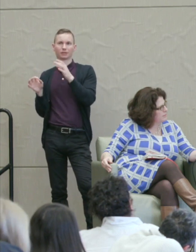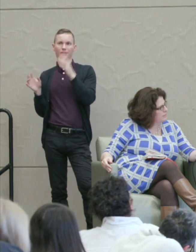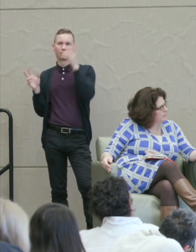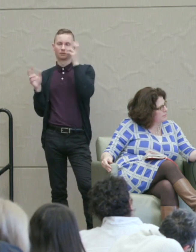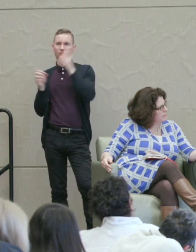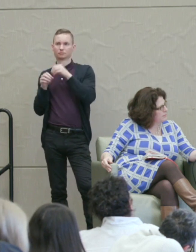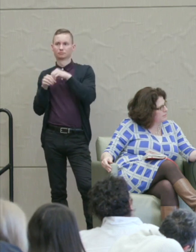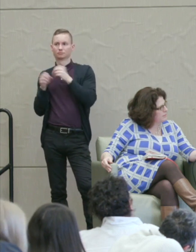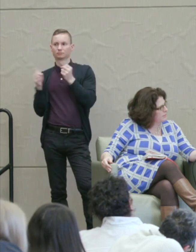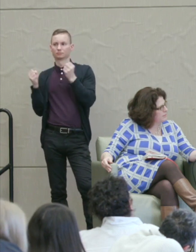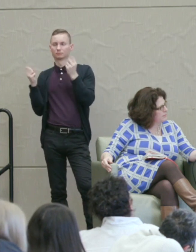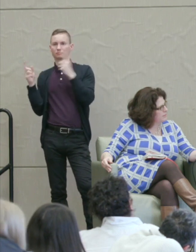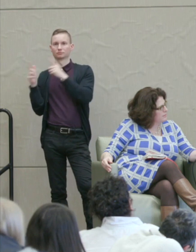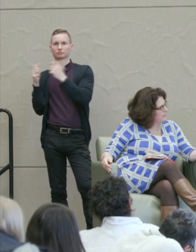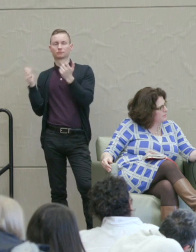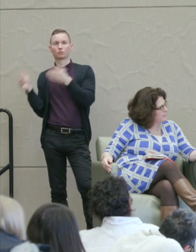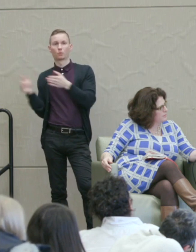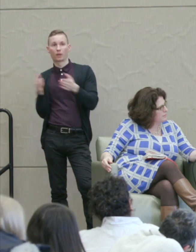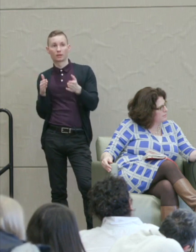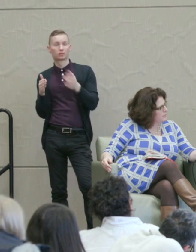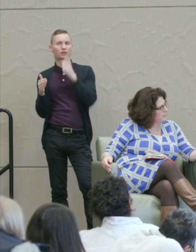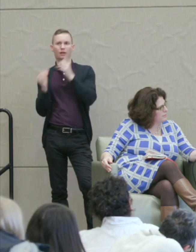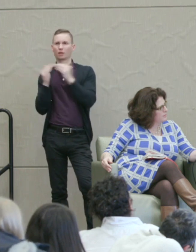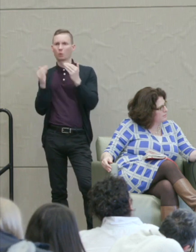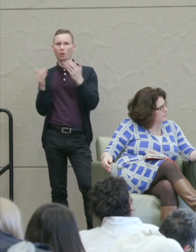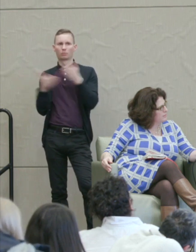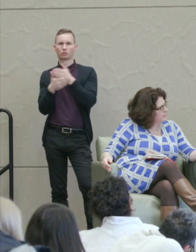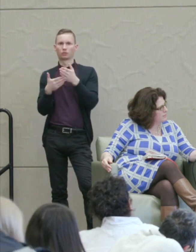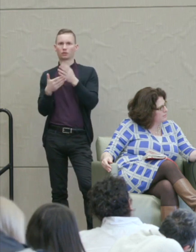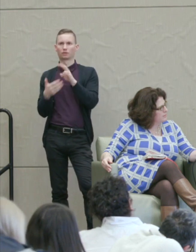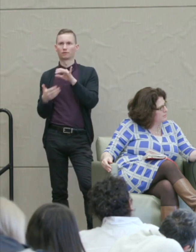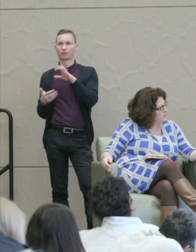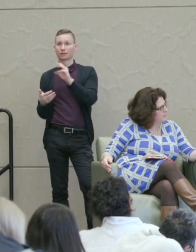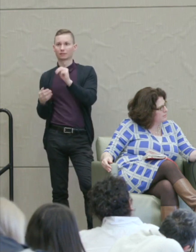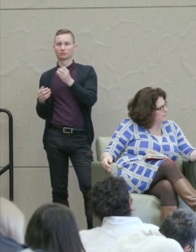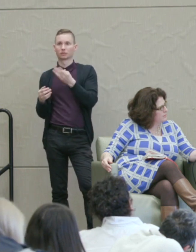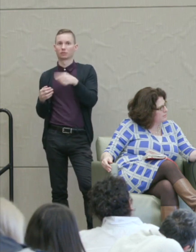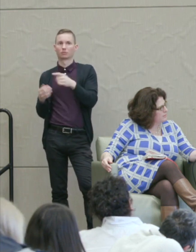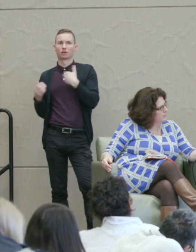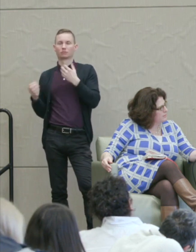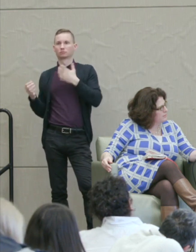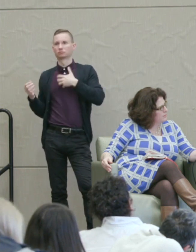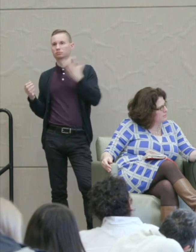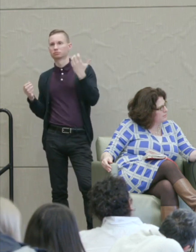First of all they are unequal between victims because some of them have outraged families and others don't.